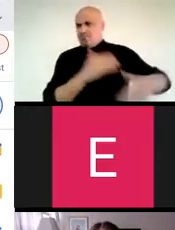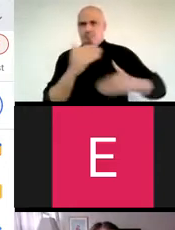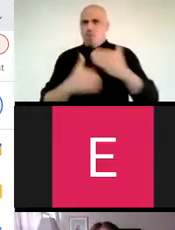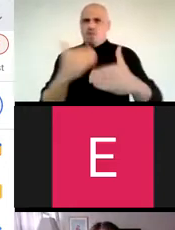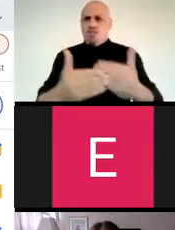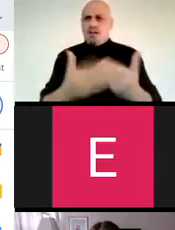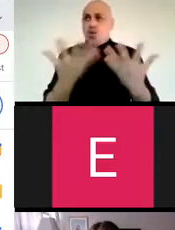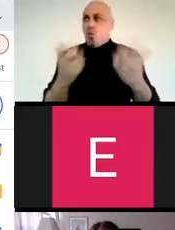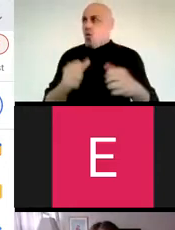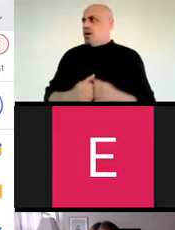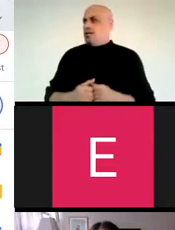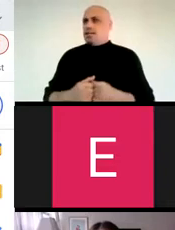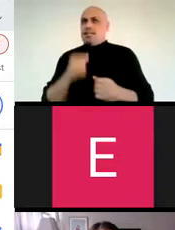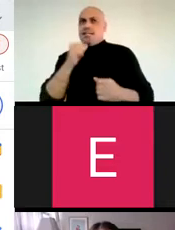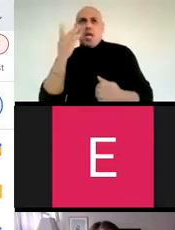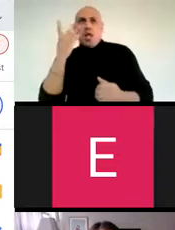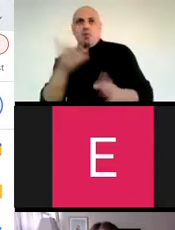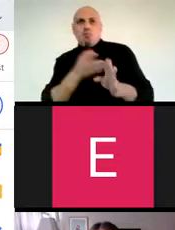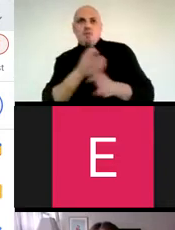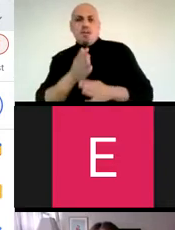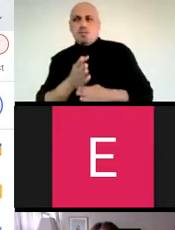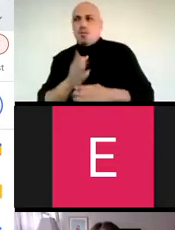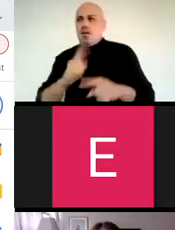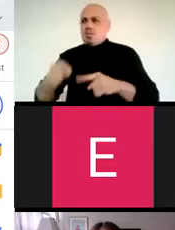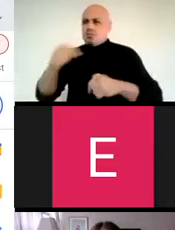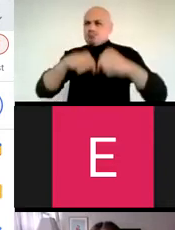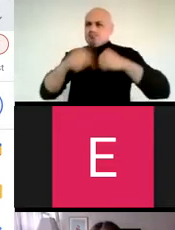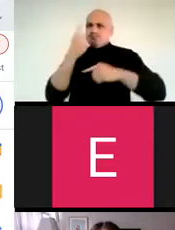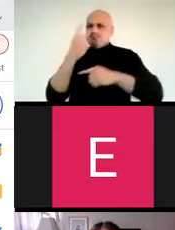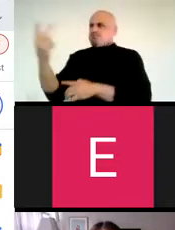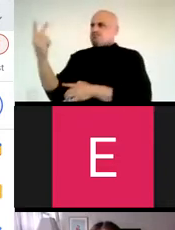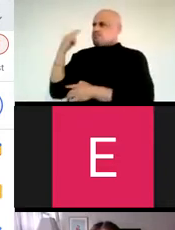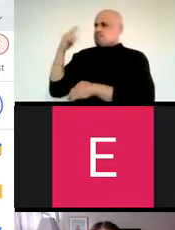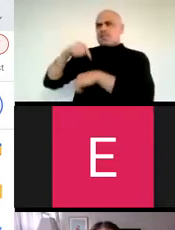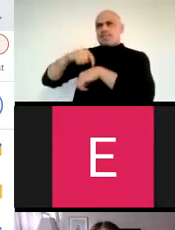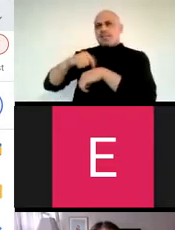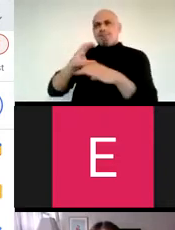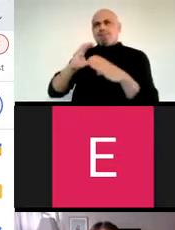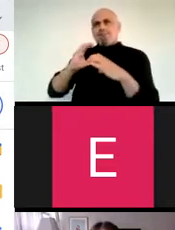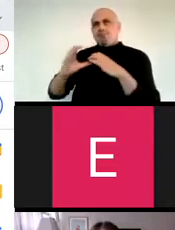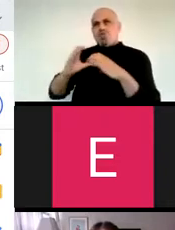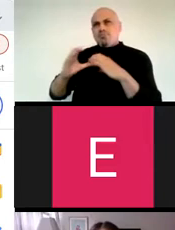move on for fear of causing a scene or seeming unprofessional, taking the time to reflect on and